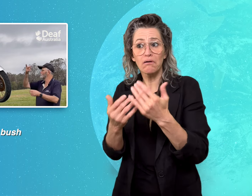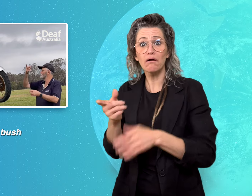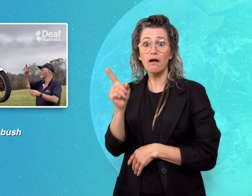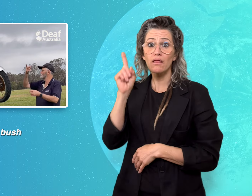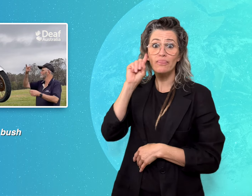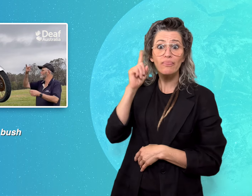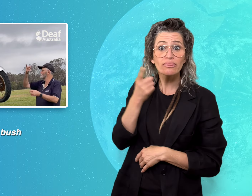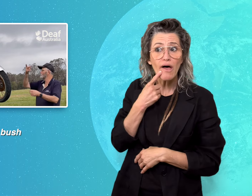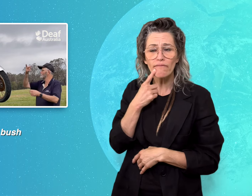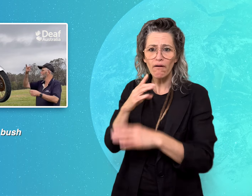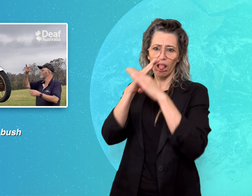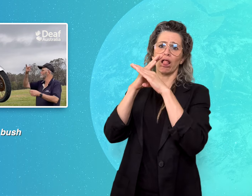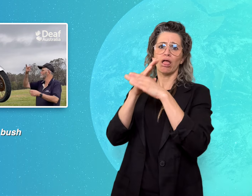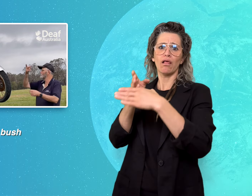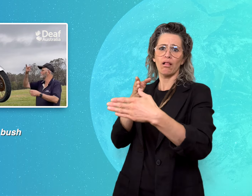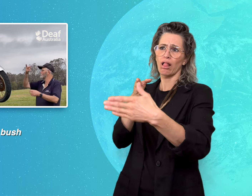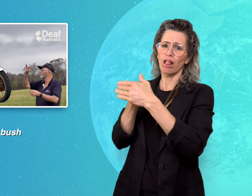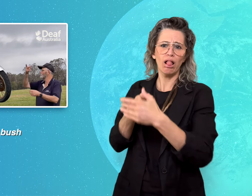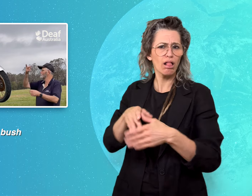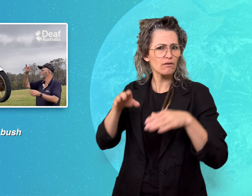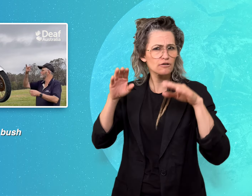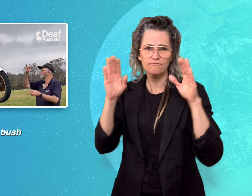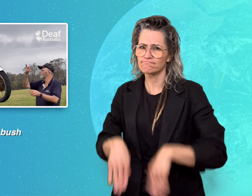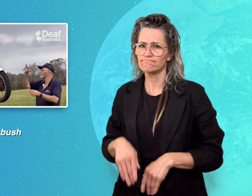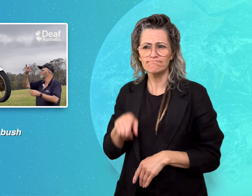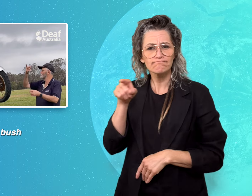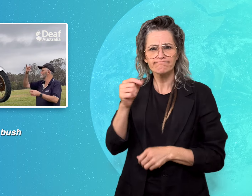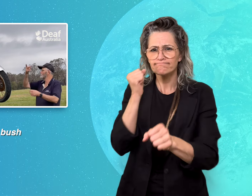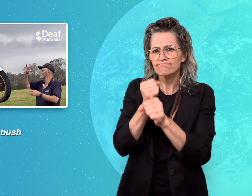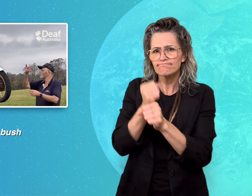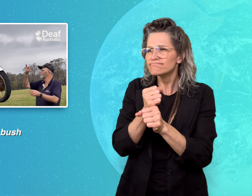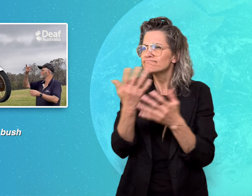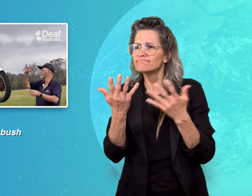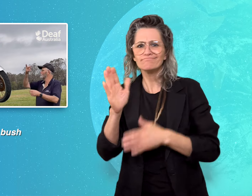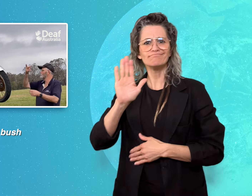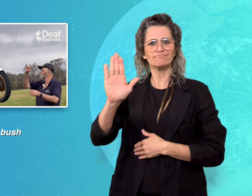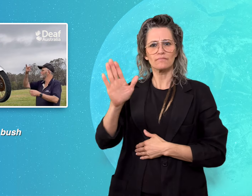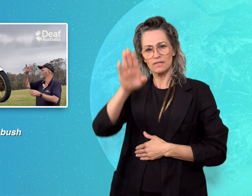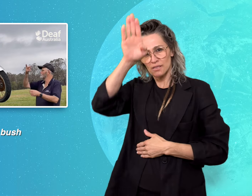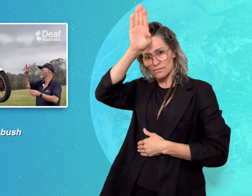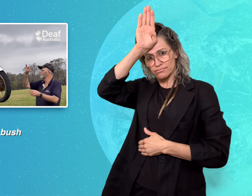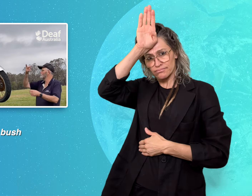standard firefighting operations. Peter has a badge